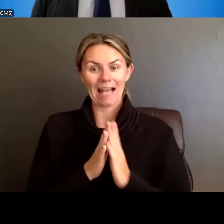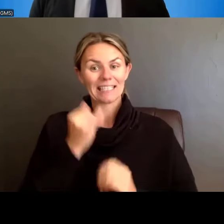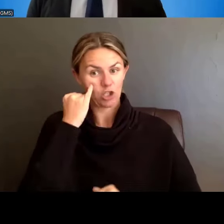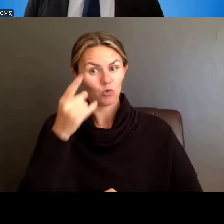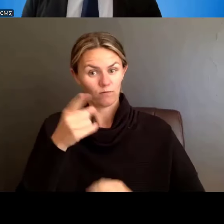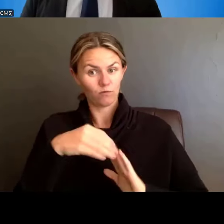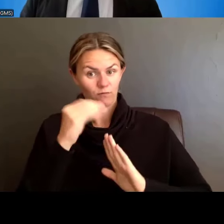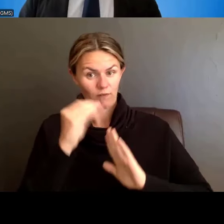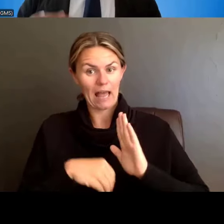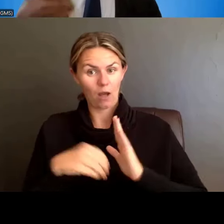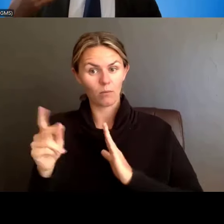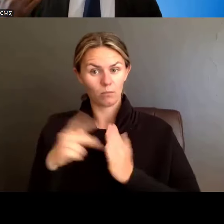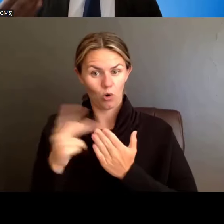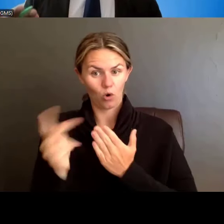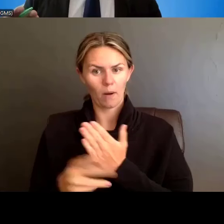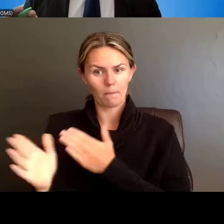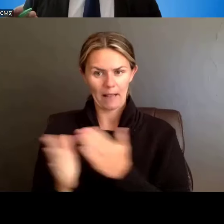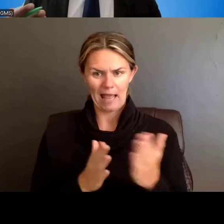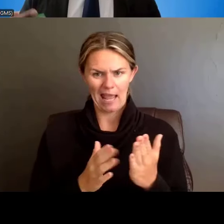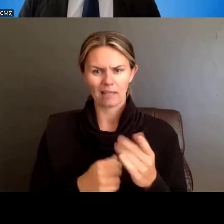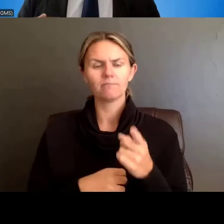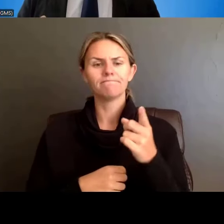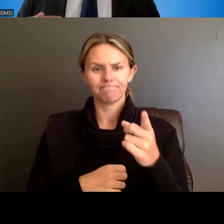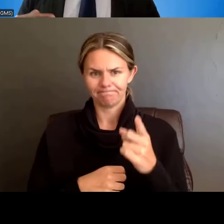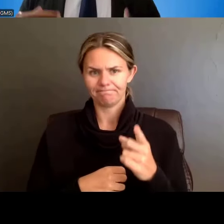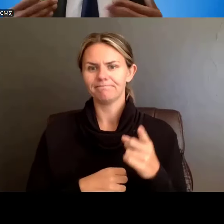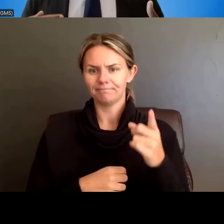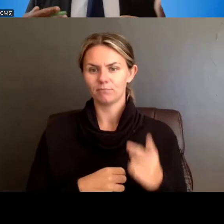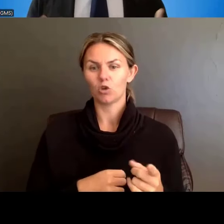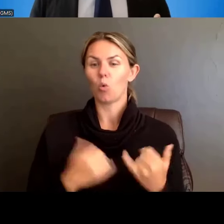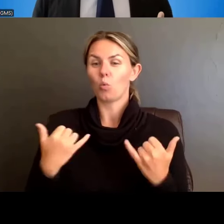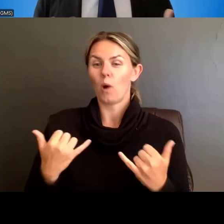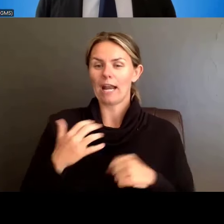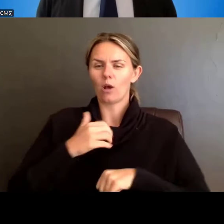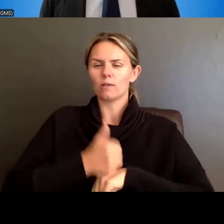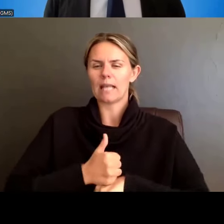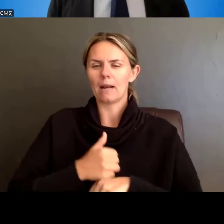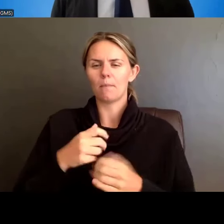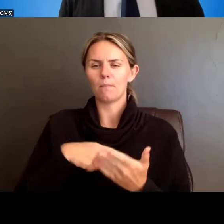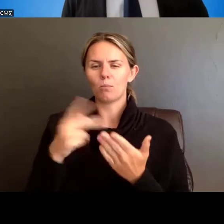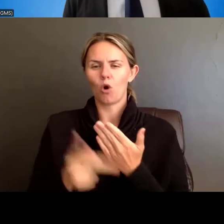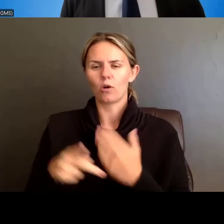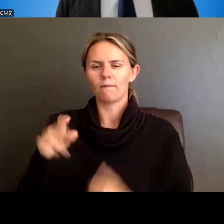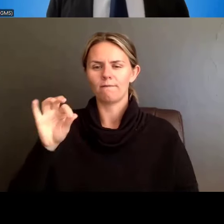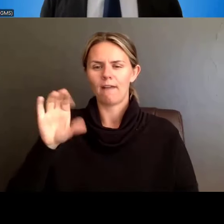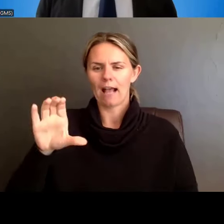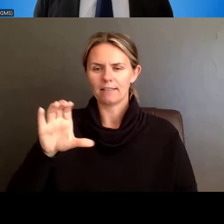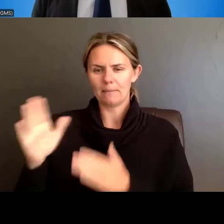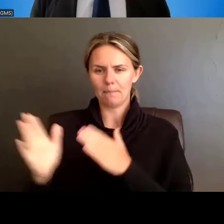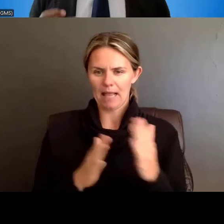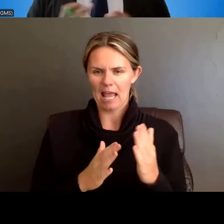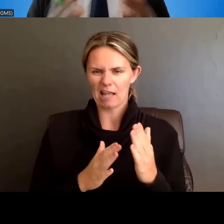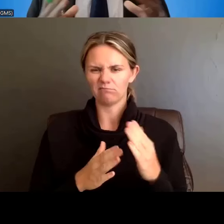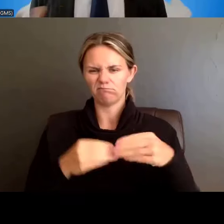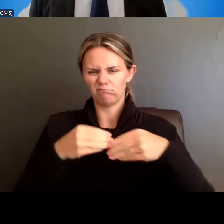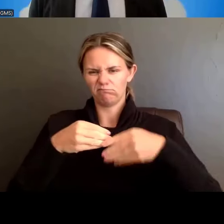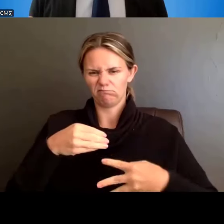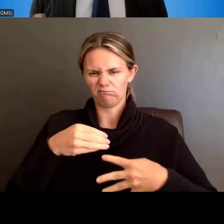And so currently, we have the Program Faculty section, so subsection of the Program Plan. So usually, it just says who are the faculty,